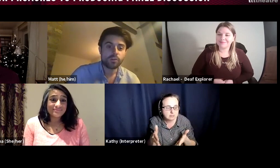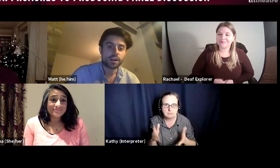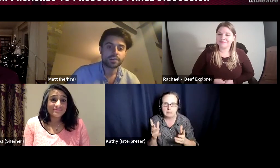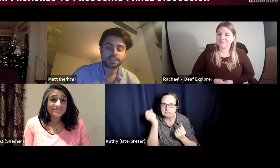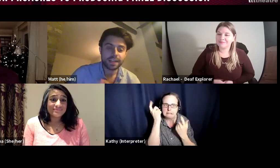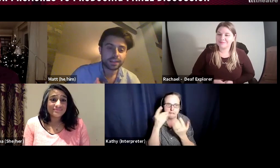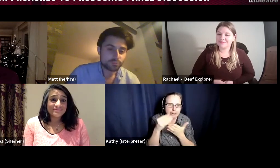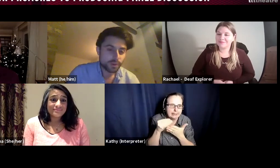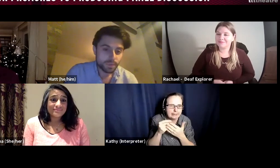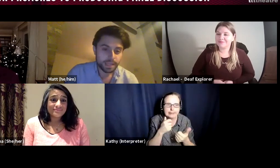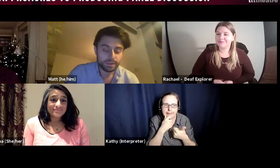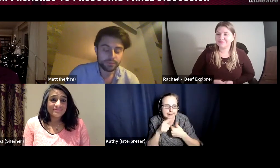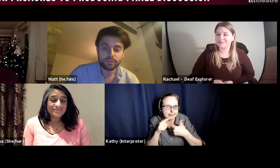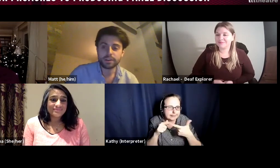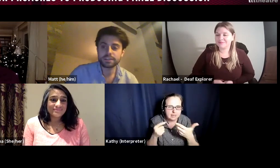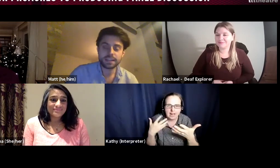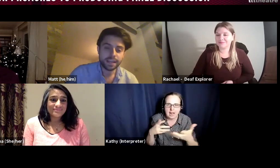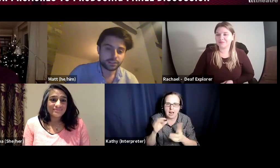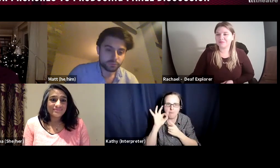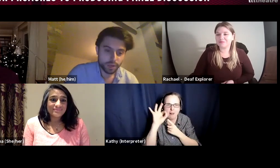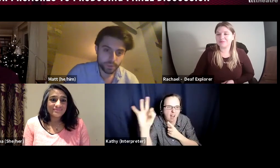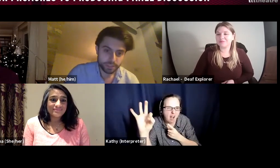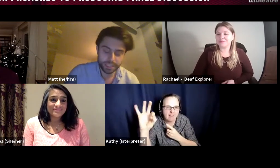or understanding how to raise money or understanding how to write a budget